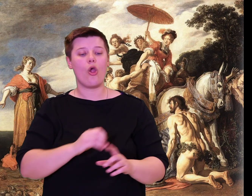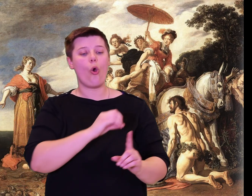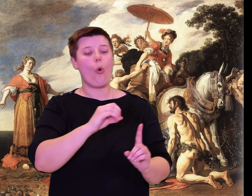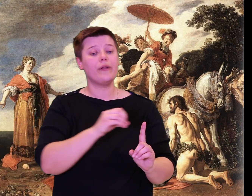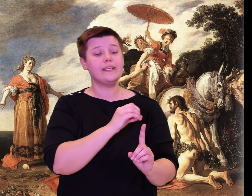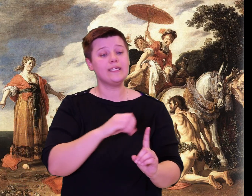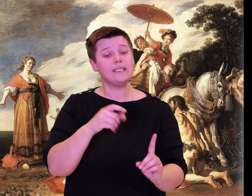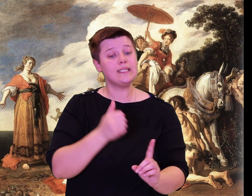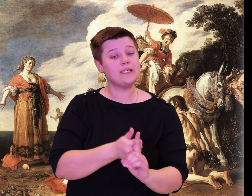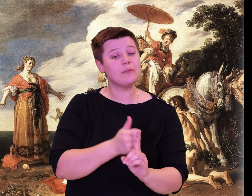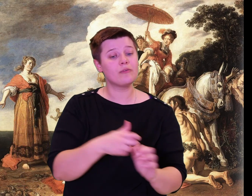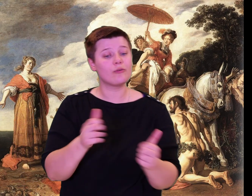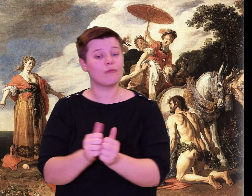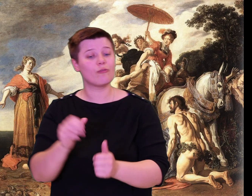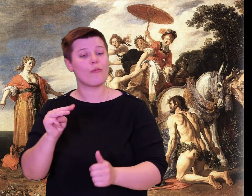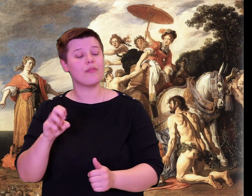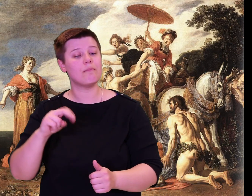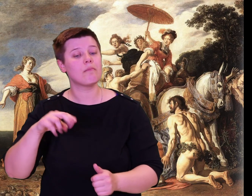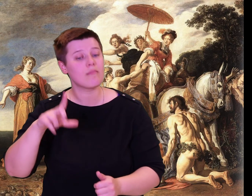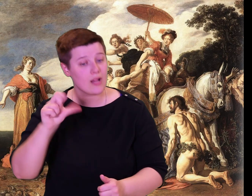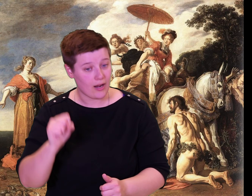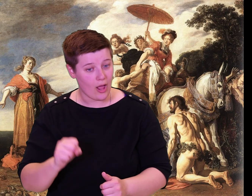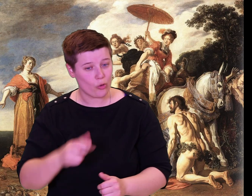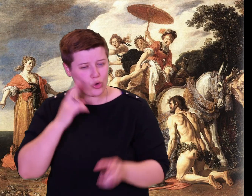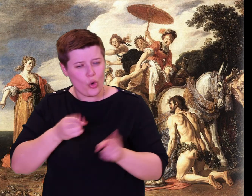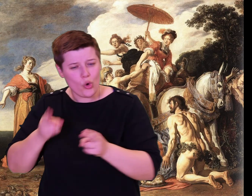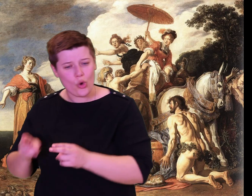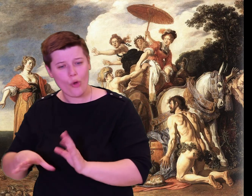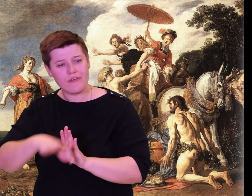hollow, and sacked the city;